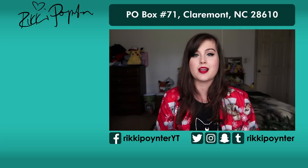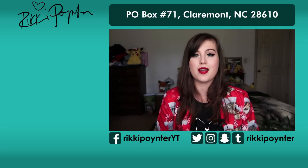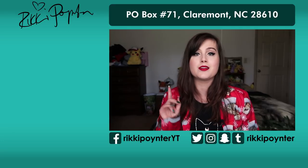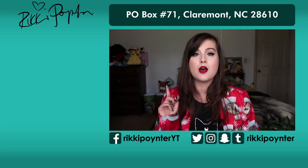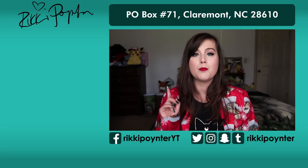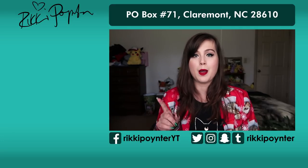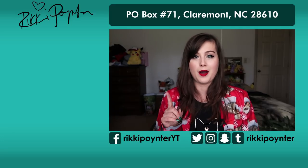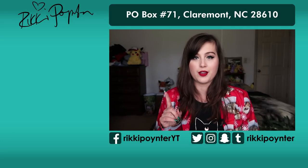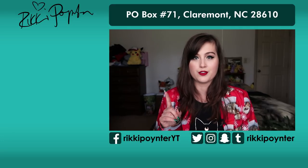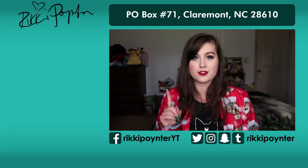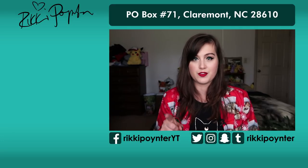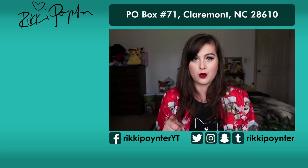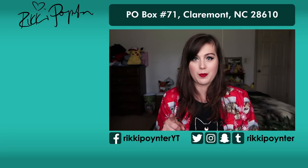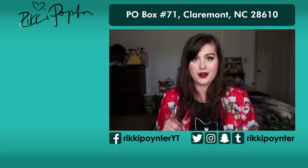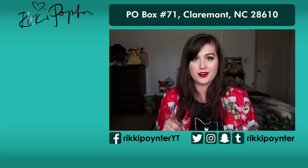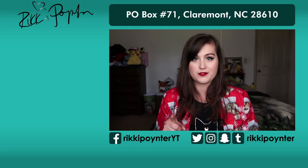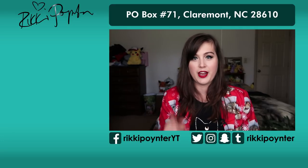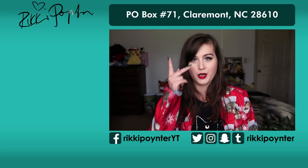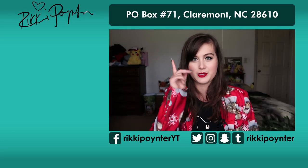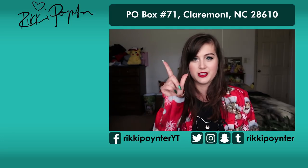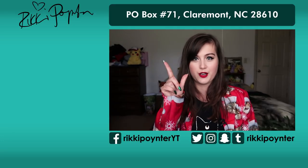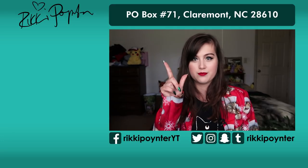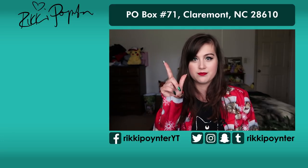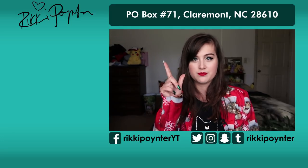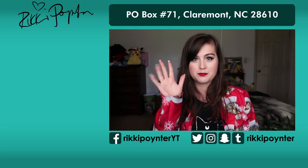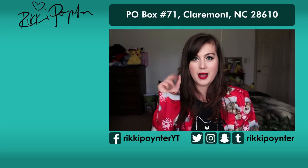and Pen Pal letters if you go up high enough. And I will see you later. Bye.